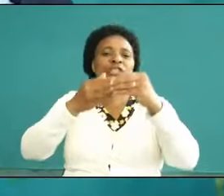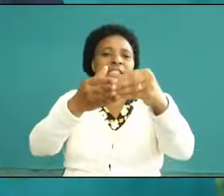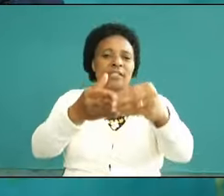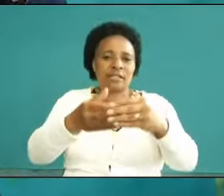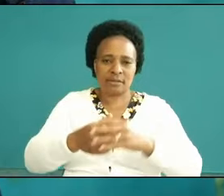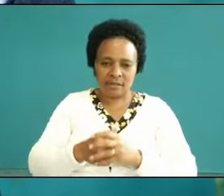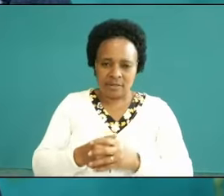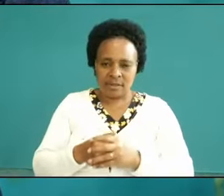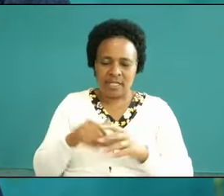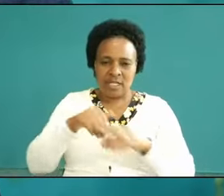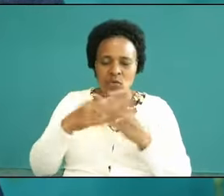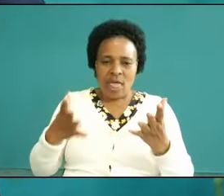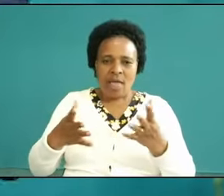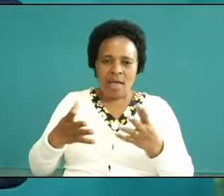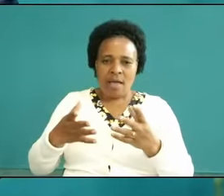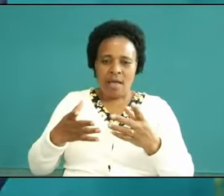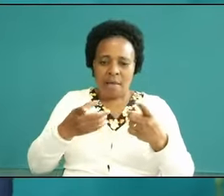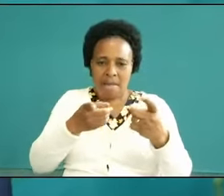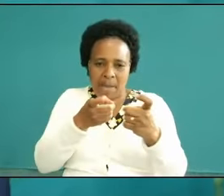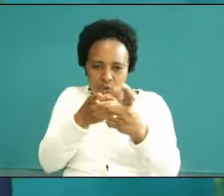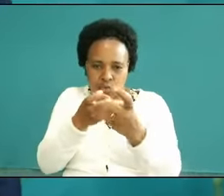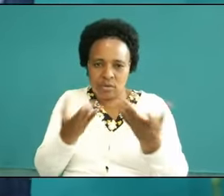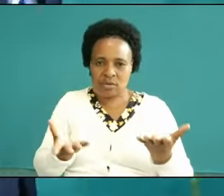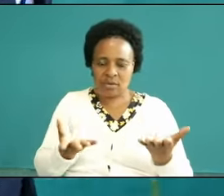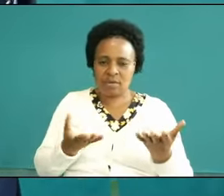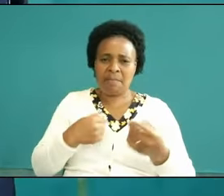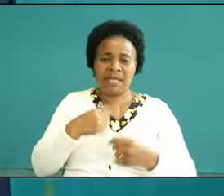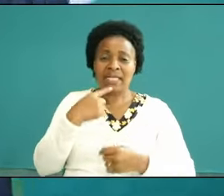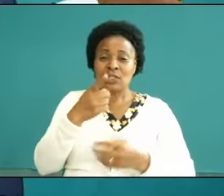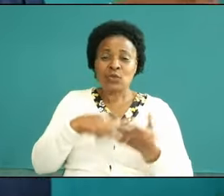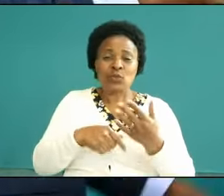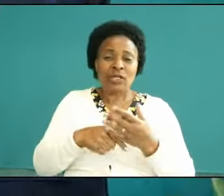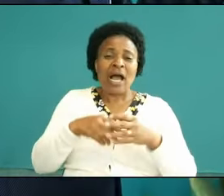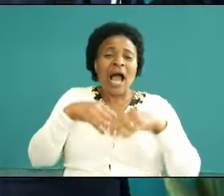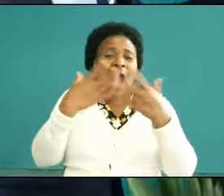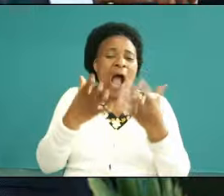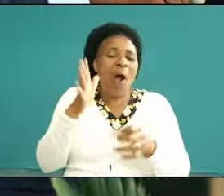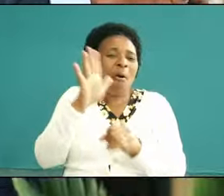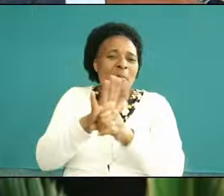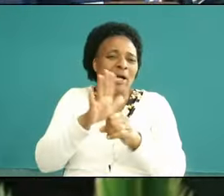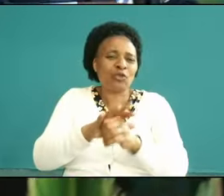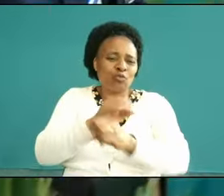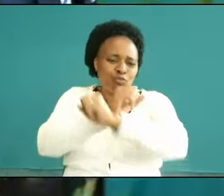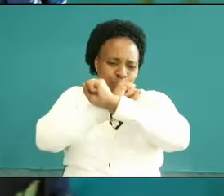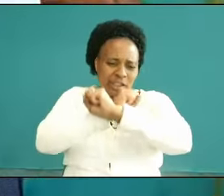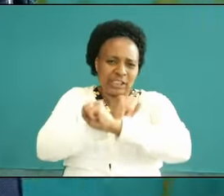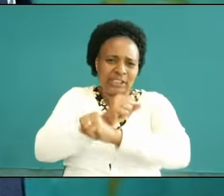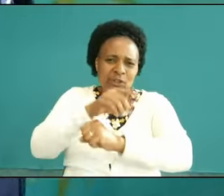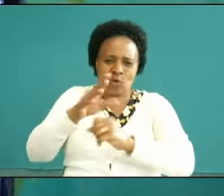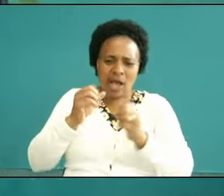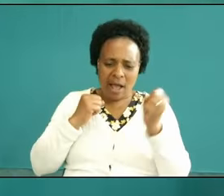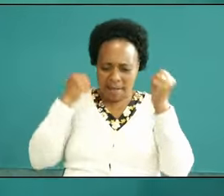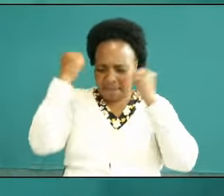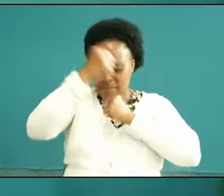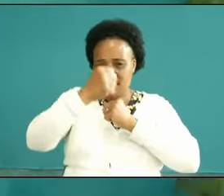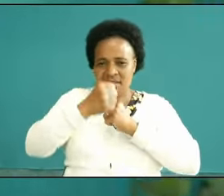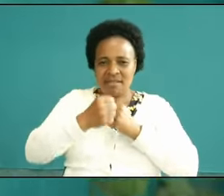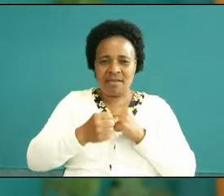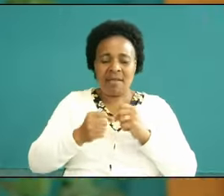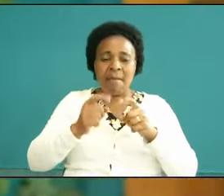in the battle let me tell you it doesn't matter how much you protect that Soldier if he is blind